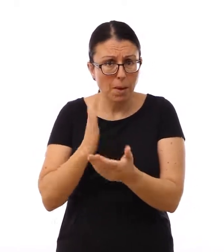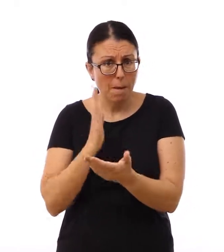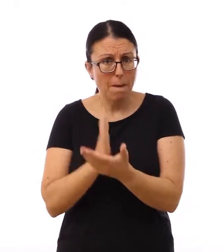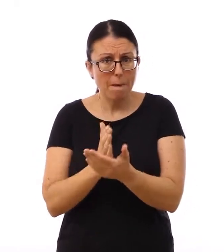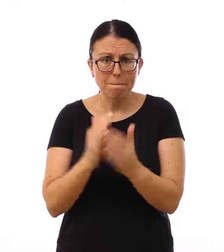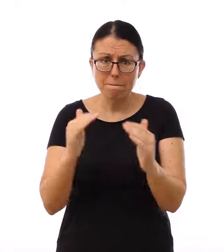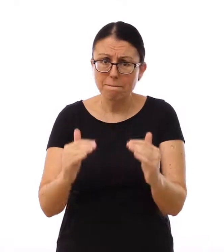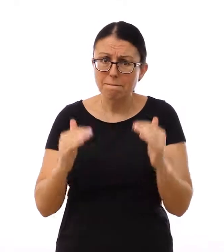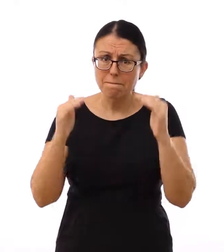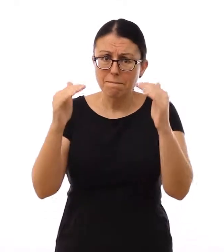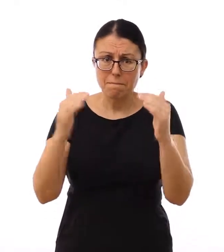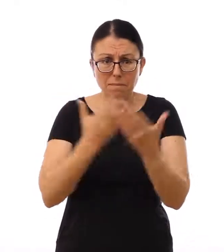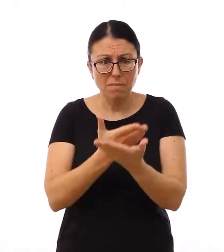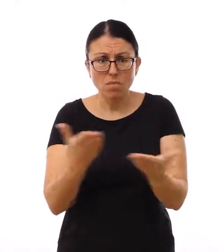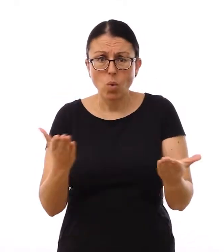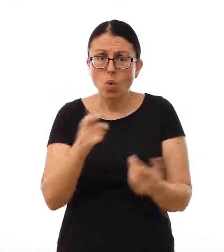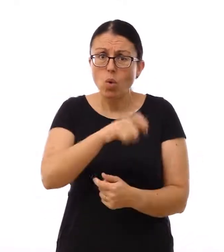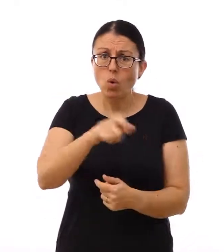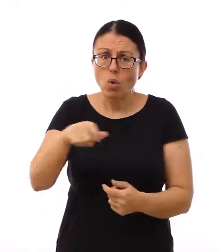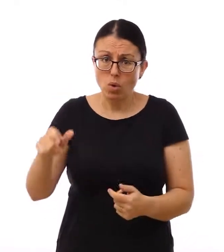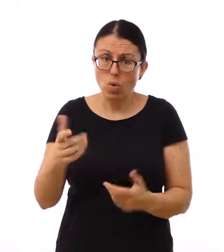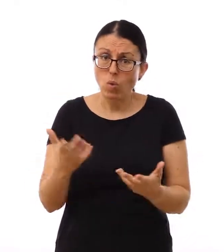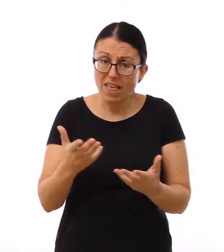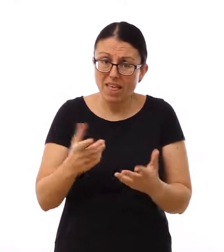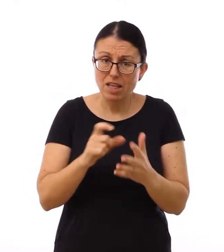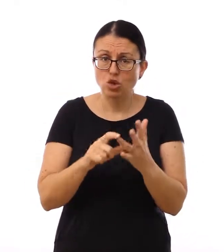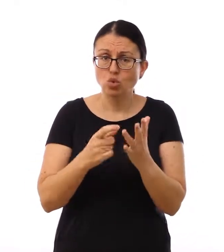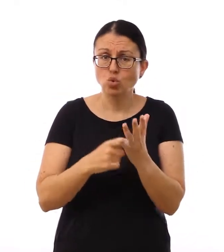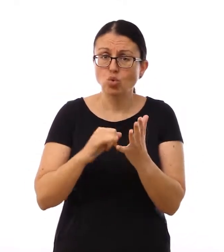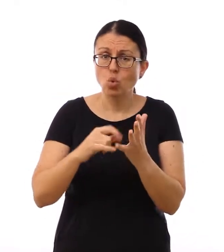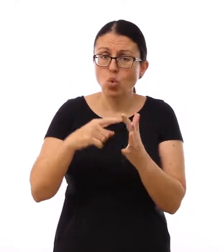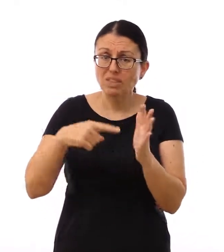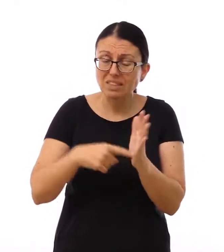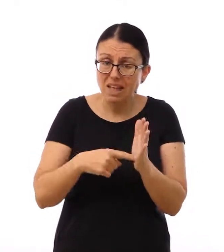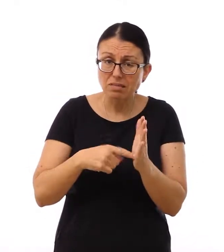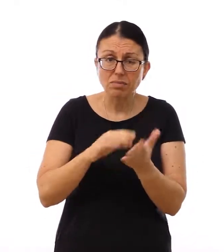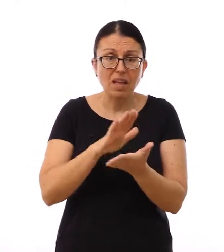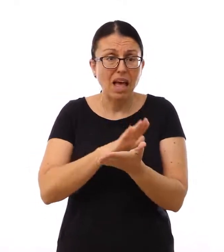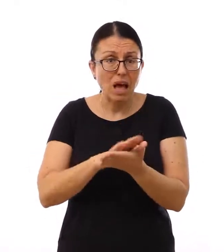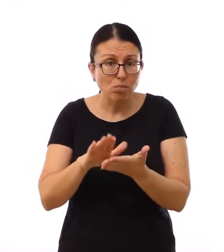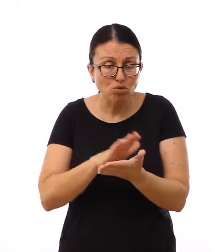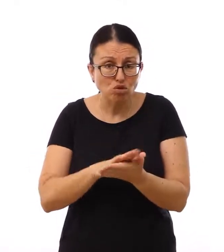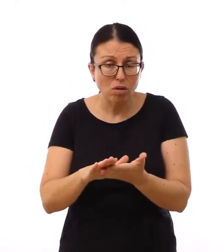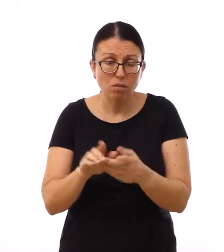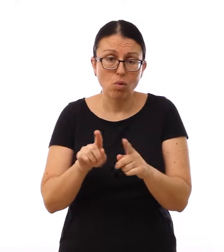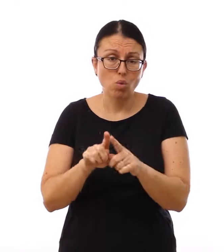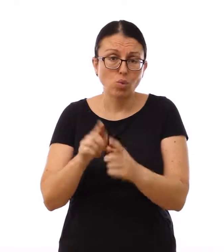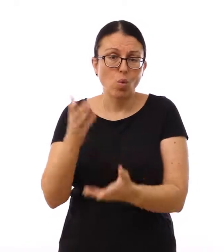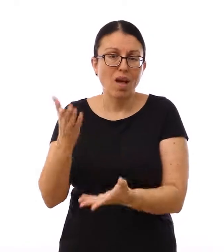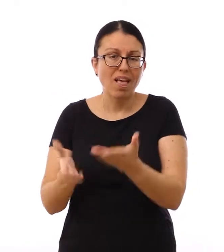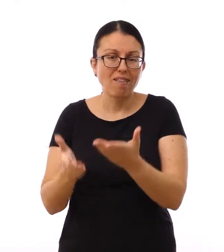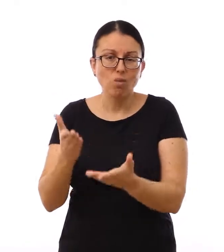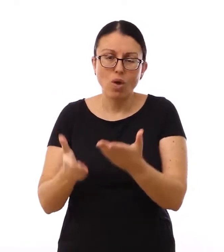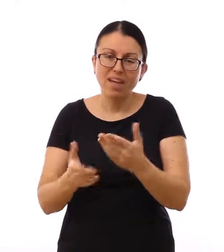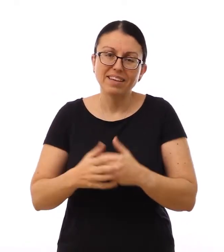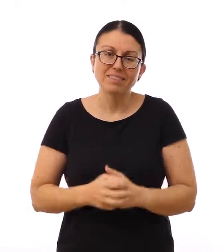meet the needs of people in Dorset, Hampshire and the Isle of Wight.